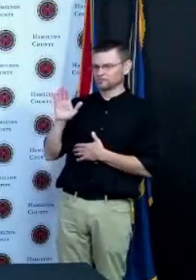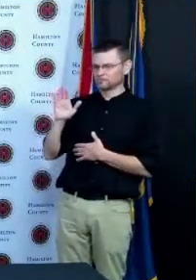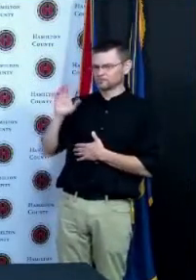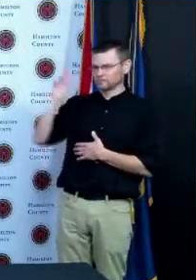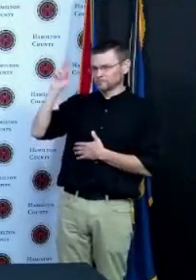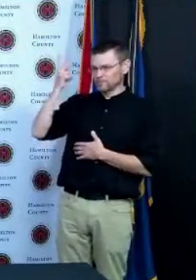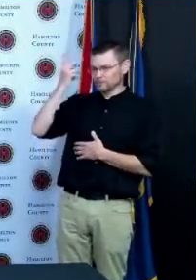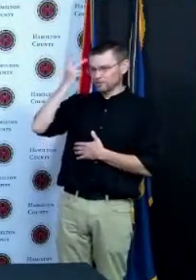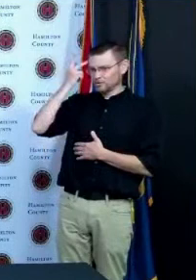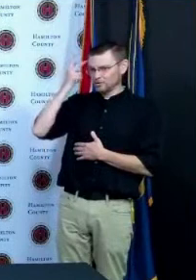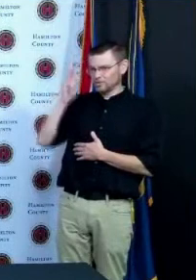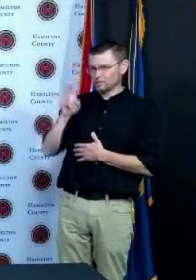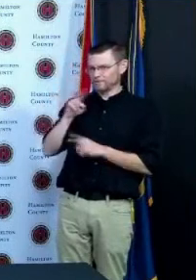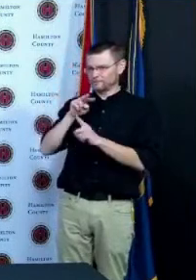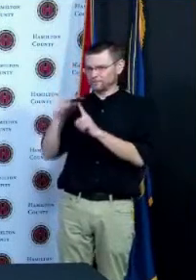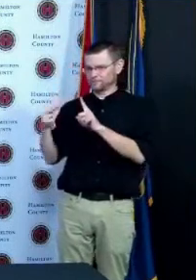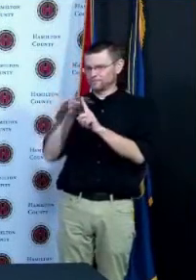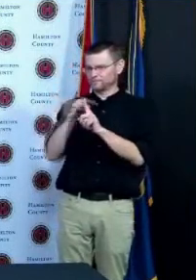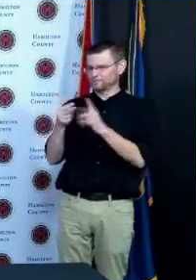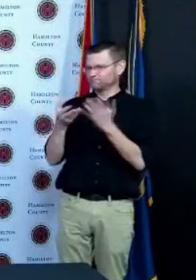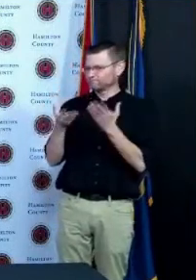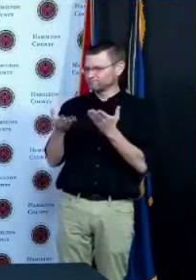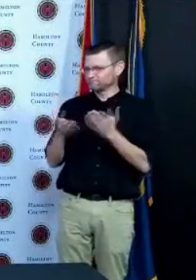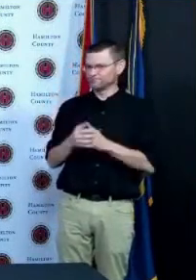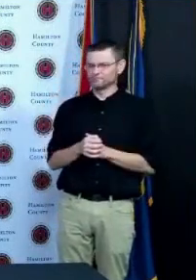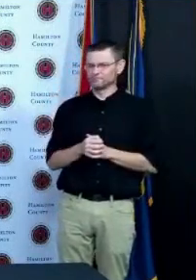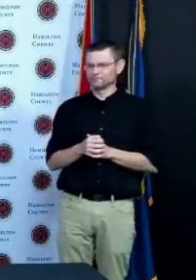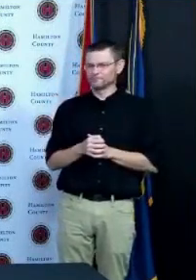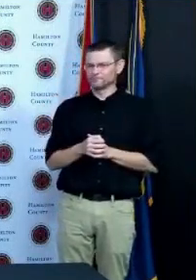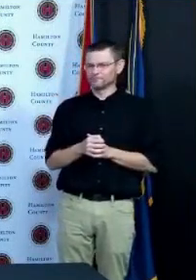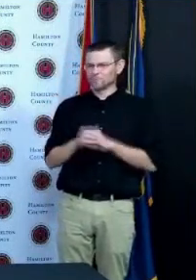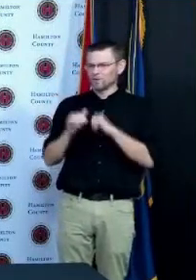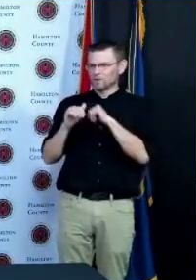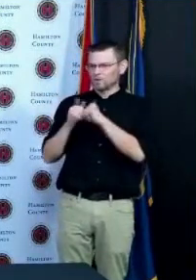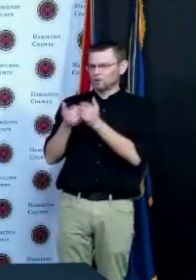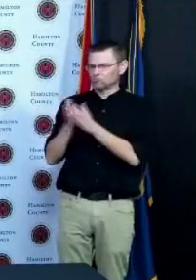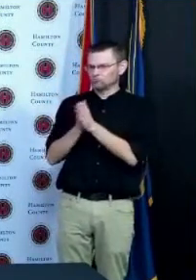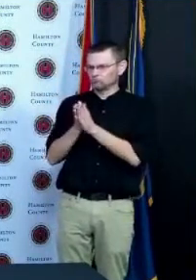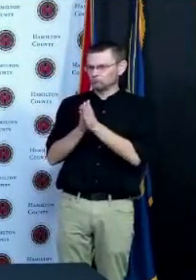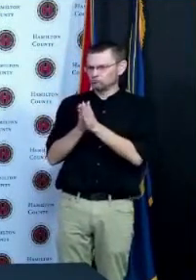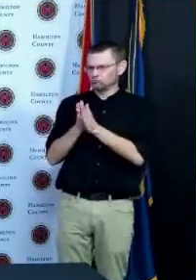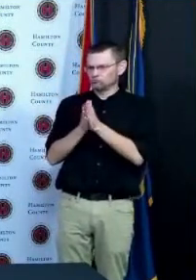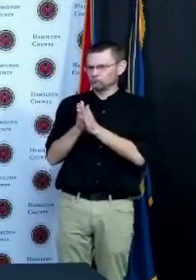idea of incentivizing people to get the vaccine whether that's a $10 gift card to a local shop